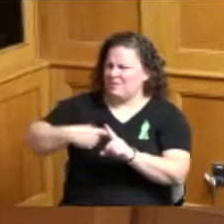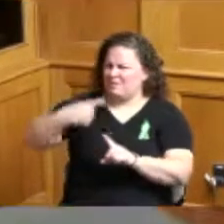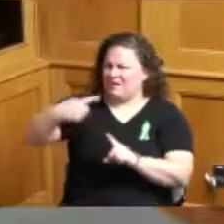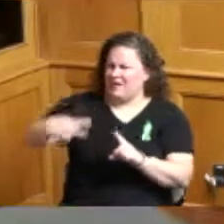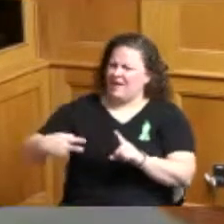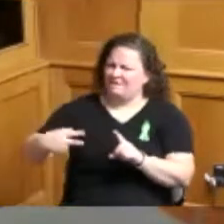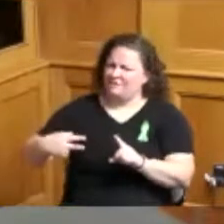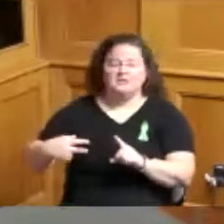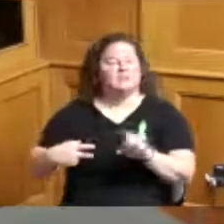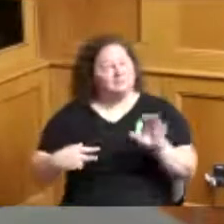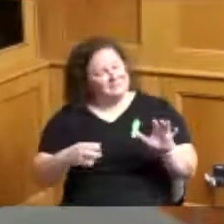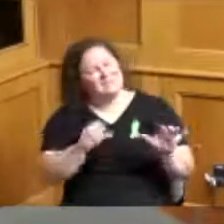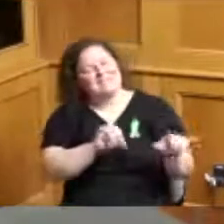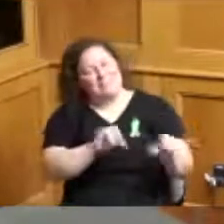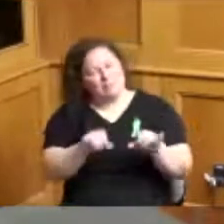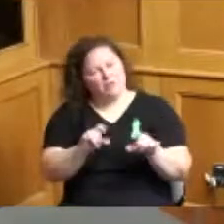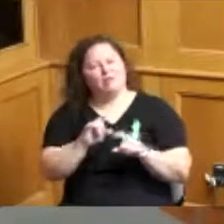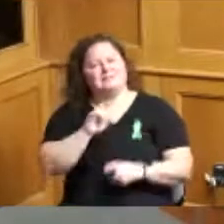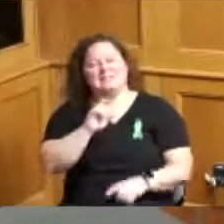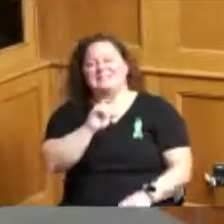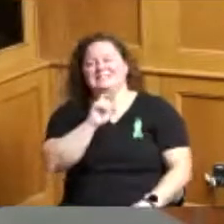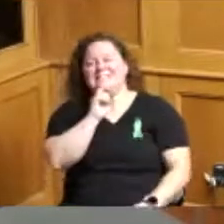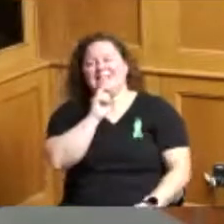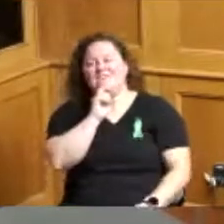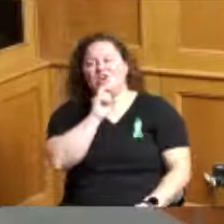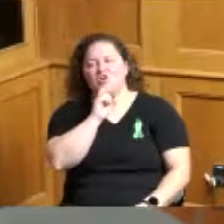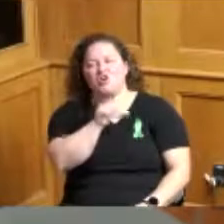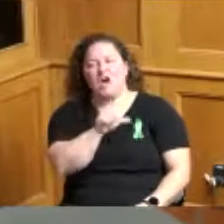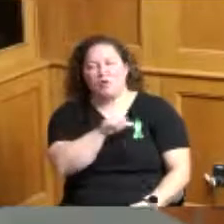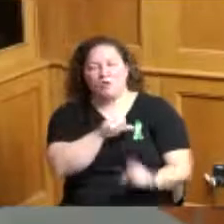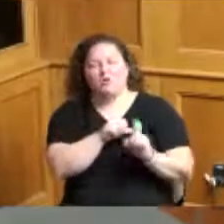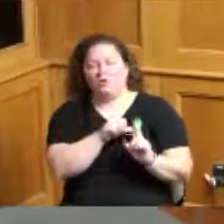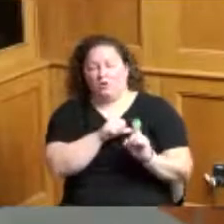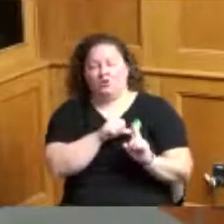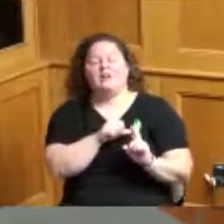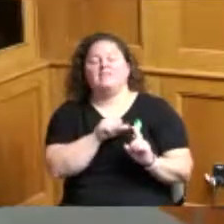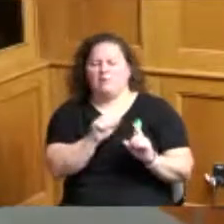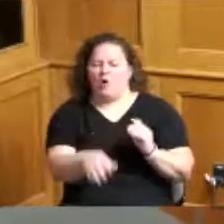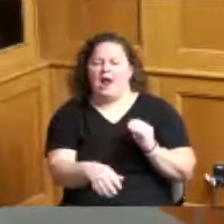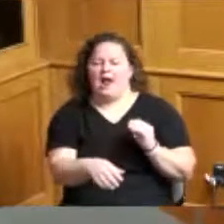you recall they were building an an addition to a building that was also